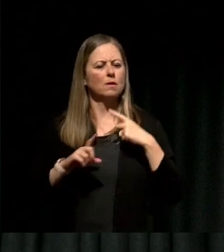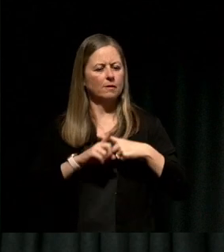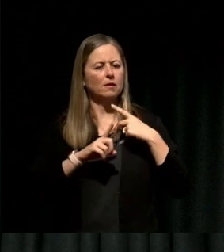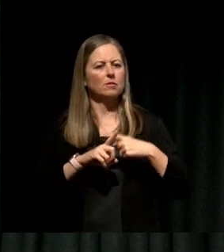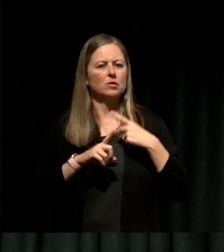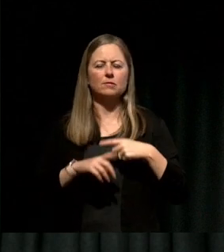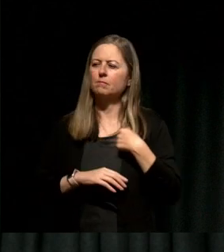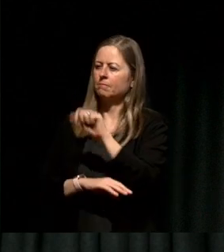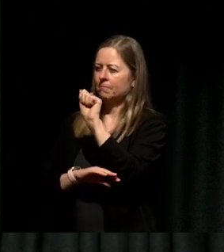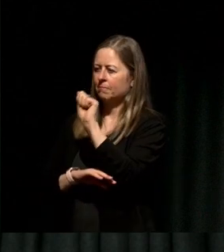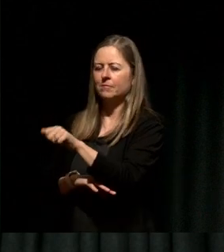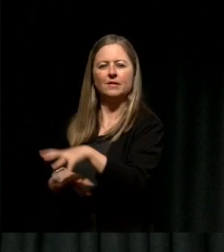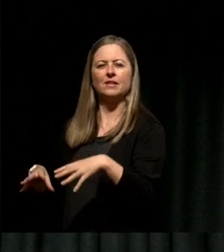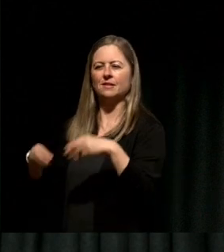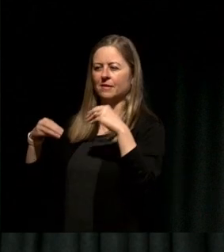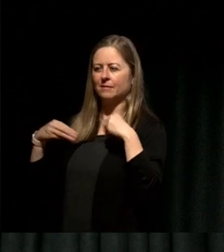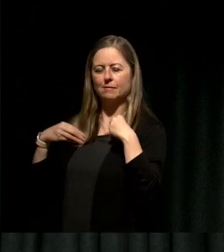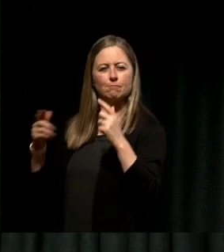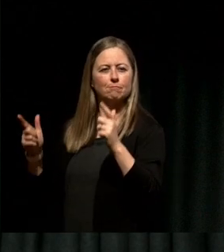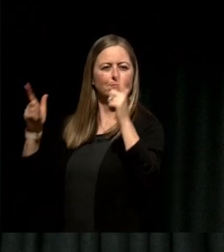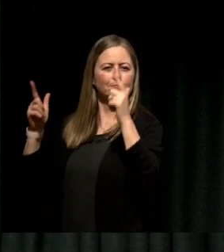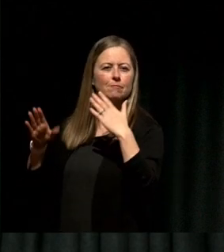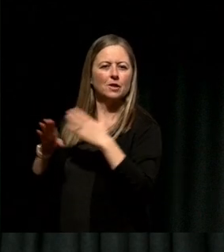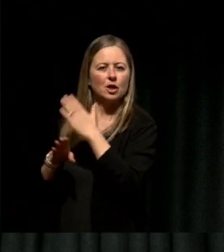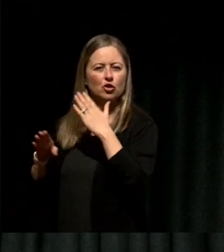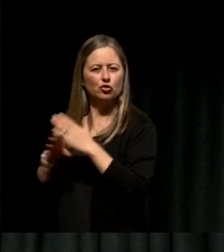I listened to what others saw in me, what my body was telling me, what my heart was